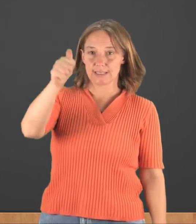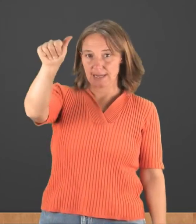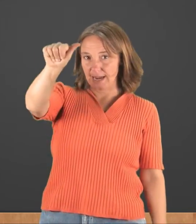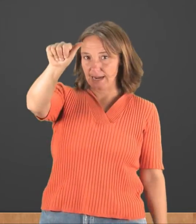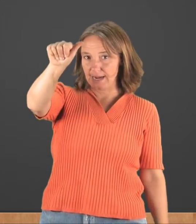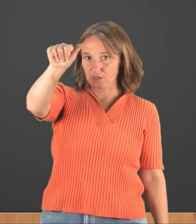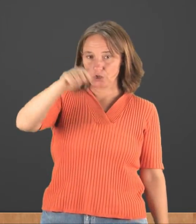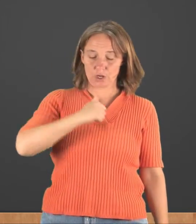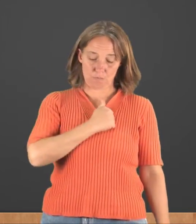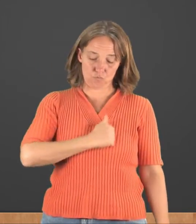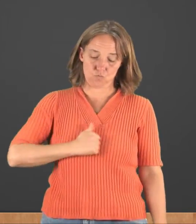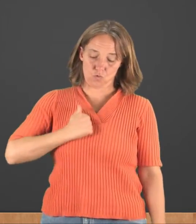It's an "a" hand shape.